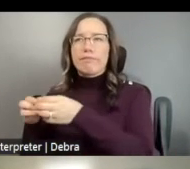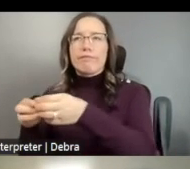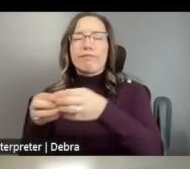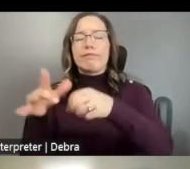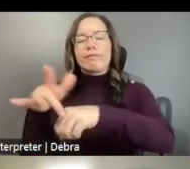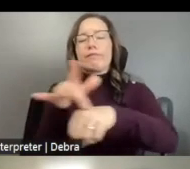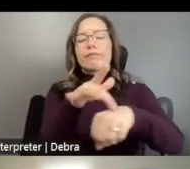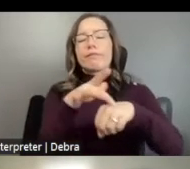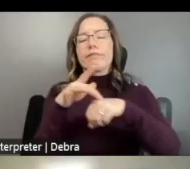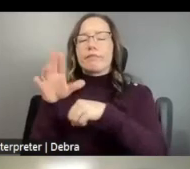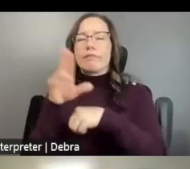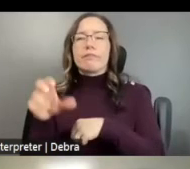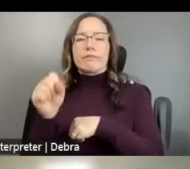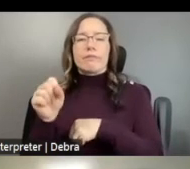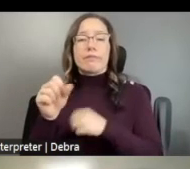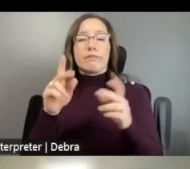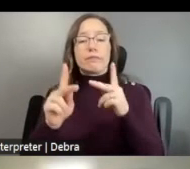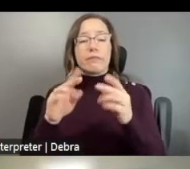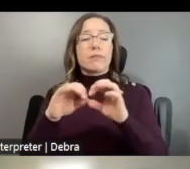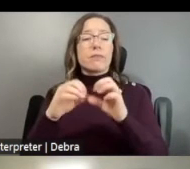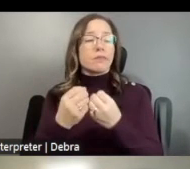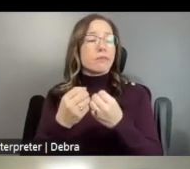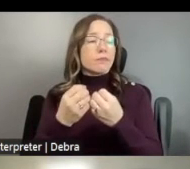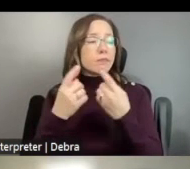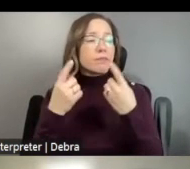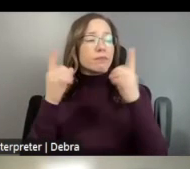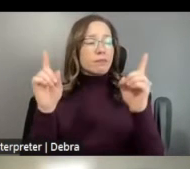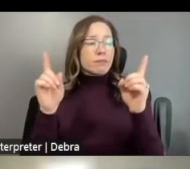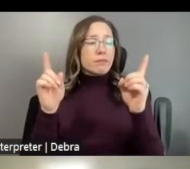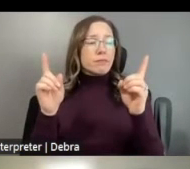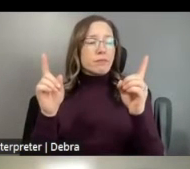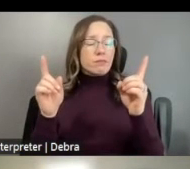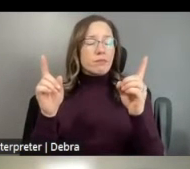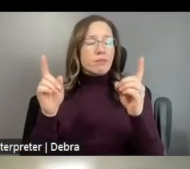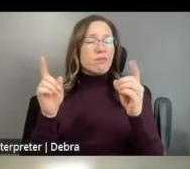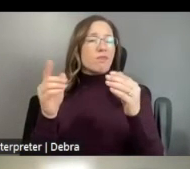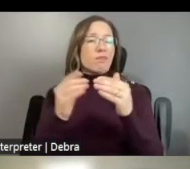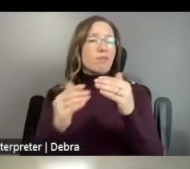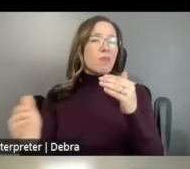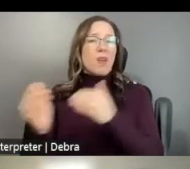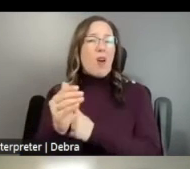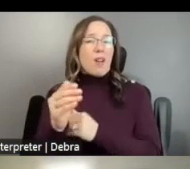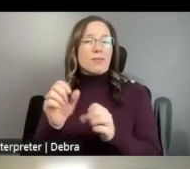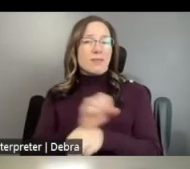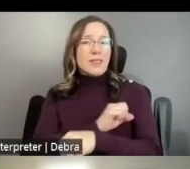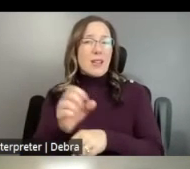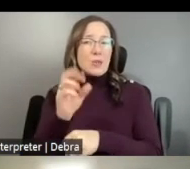AND ORGANIZATIONS WHO HELP MAKE DANCE HAPPEN BEYOND, HAPPEN BEYOND THE STAGE OR STUDIO. THE